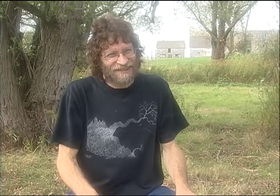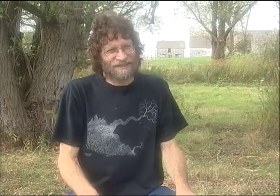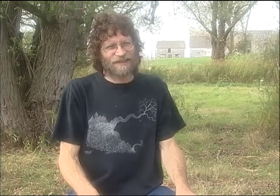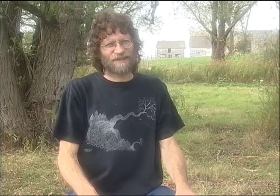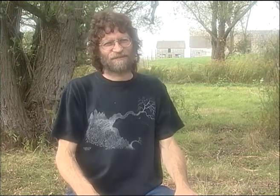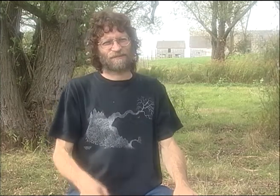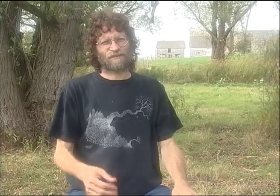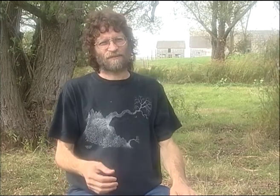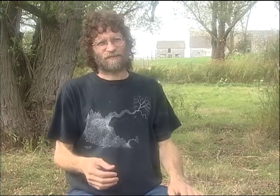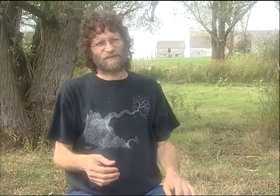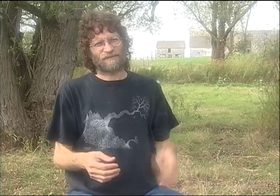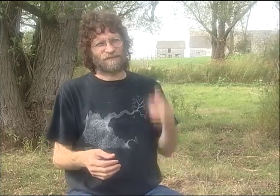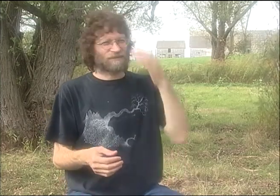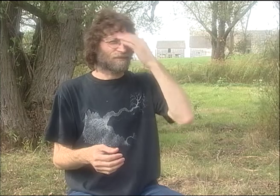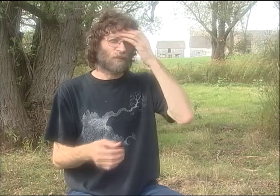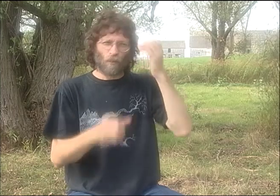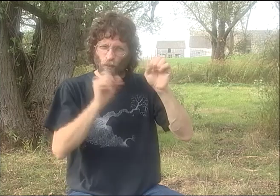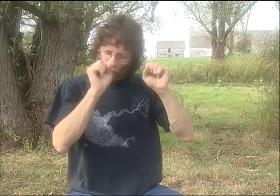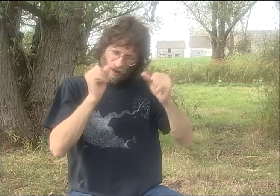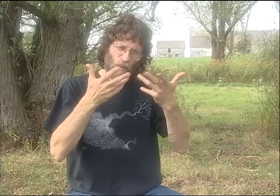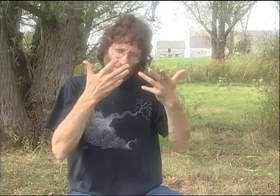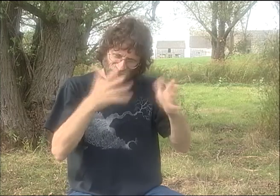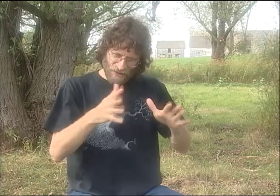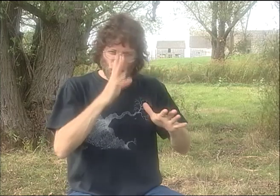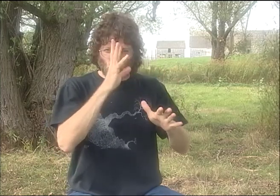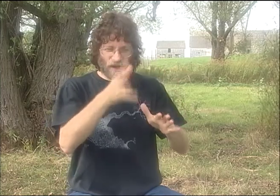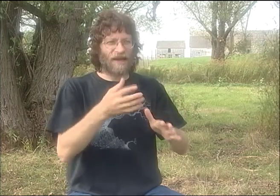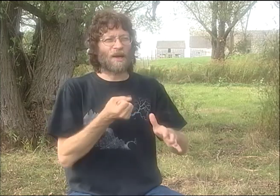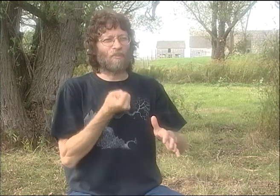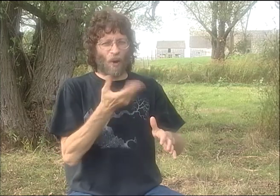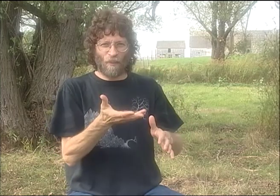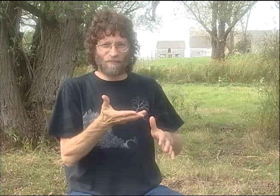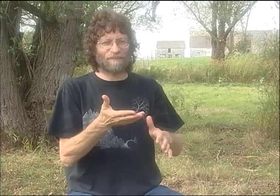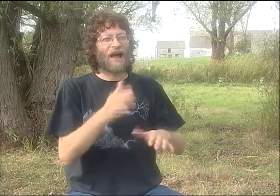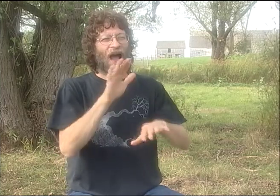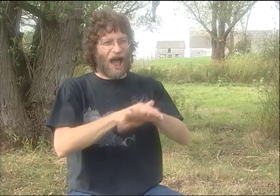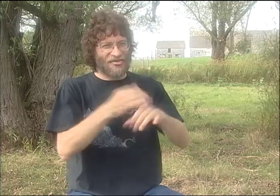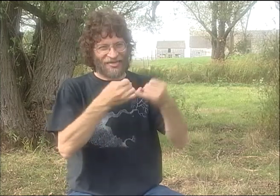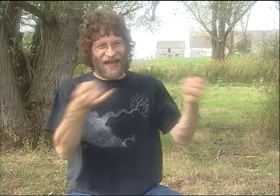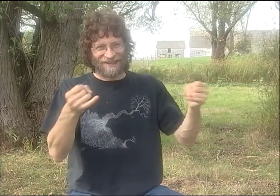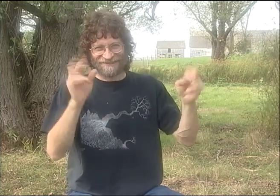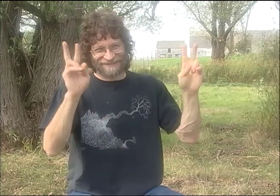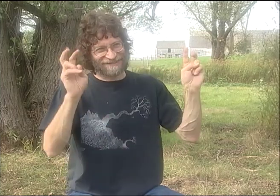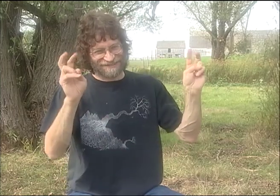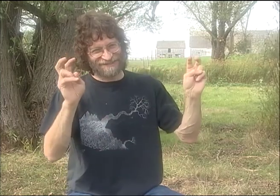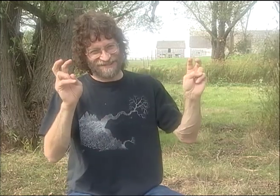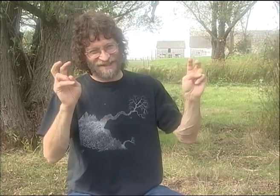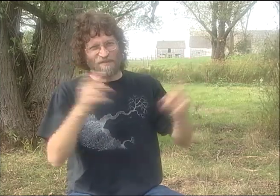I CAN GET THE TIMING RIGHT, EVEN THOUGH HE'S IN CHICAGO AND I'M HERE. IT'S JUST INCREDIBLE THAT THE TECHNOLOGY'S REACHED THIS POINT.